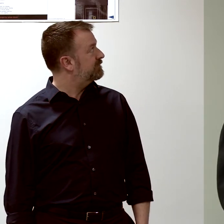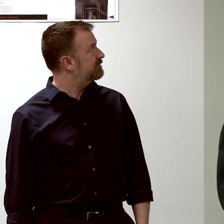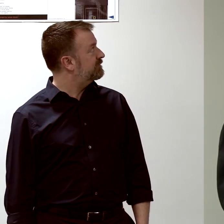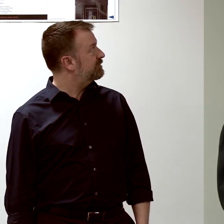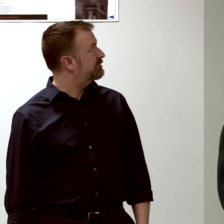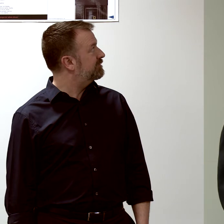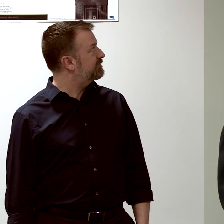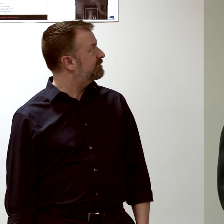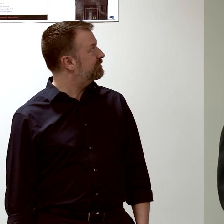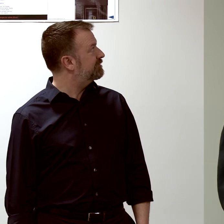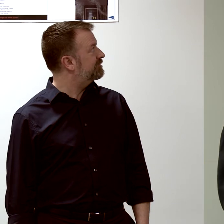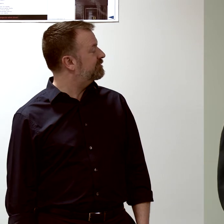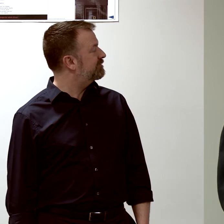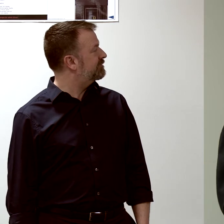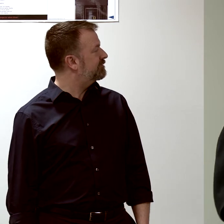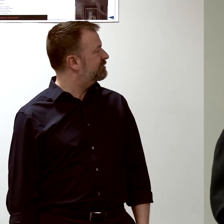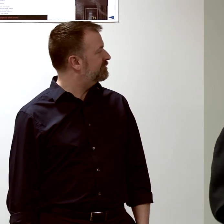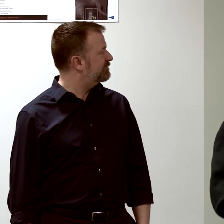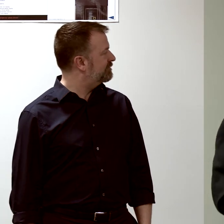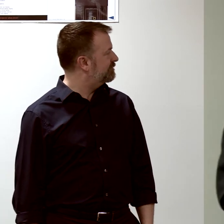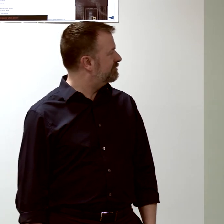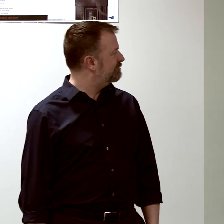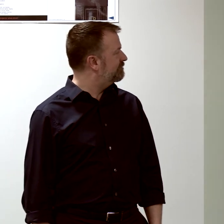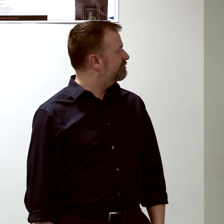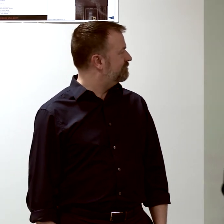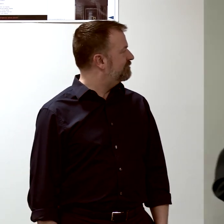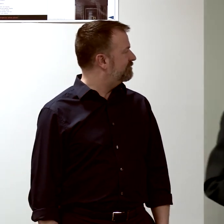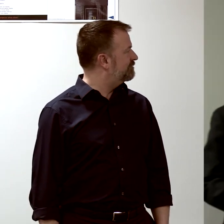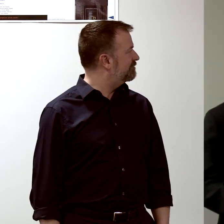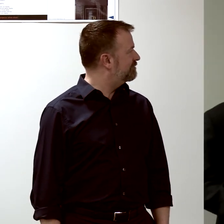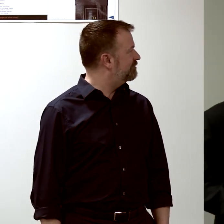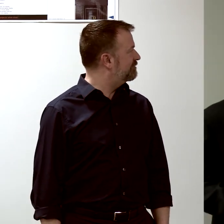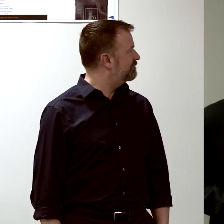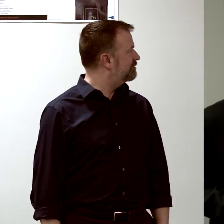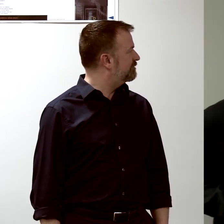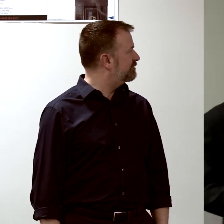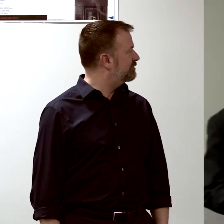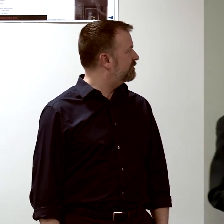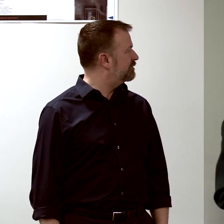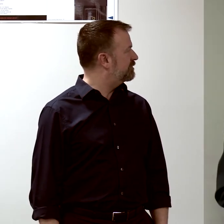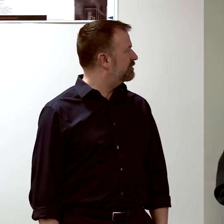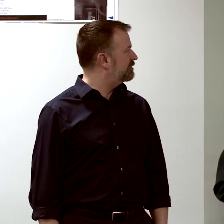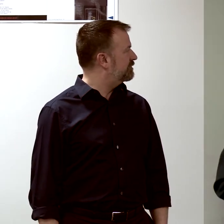So what we see here is that there is a pattern